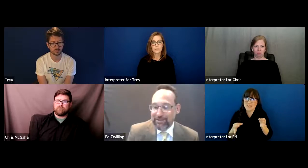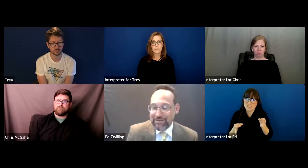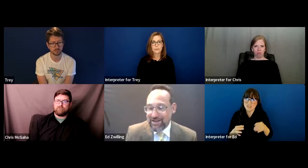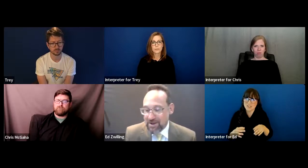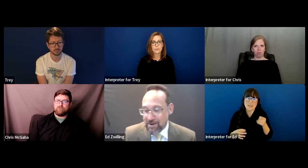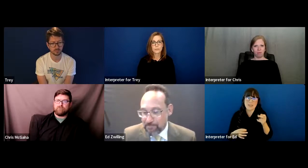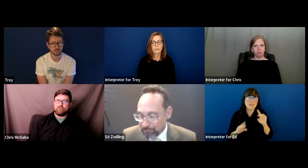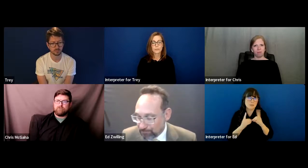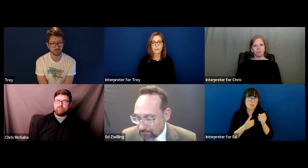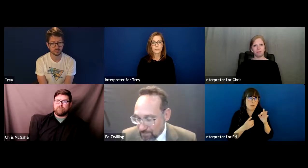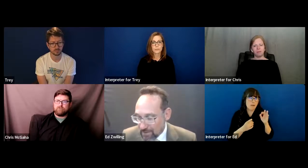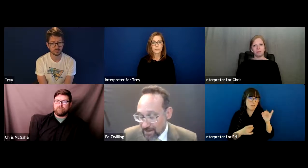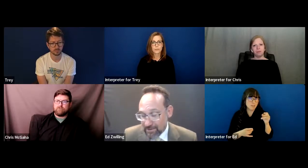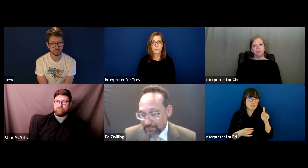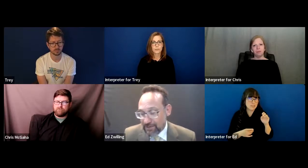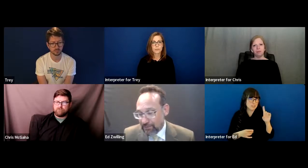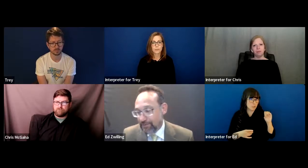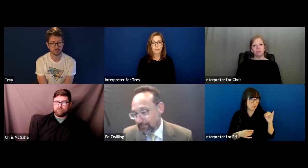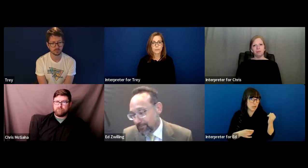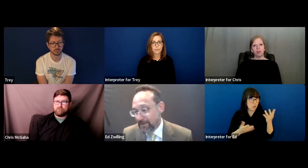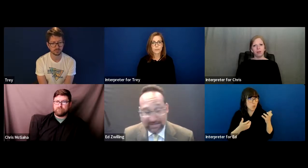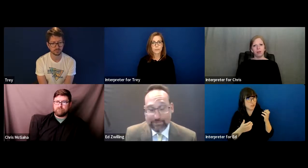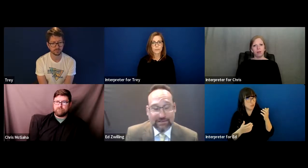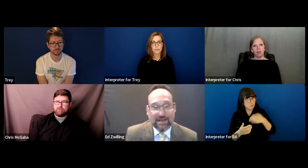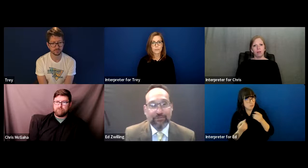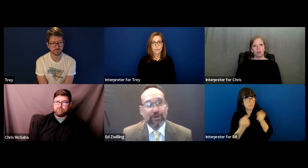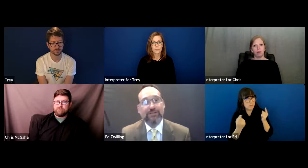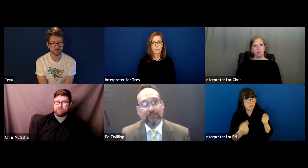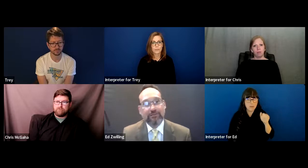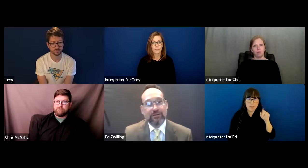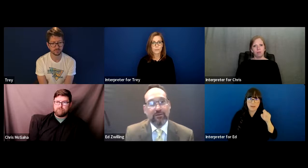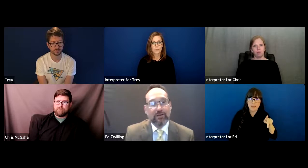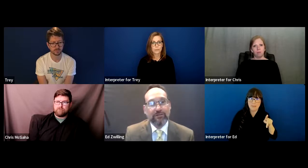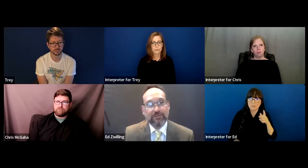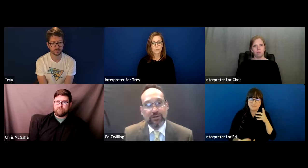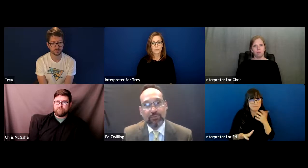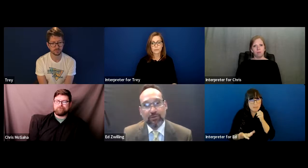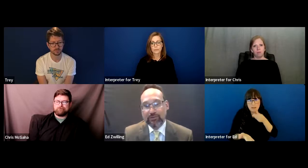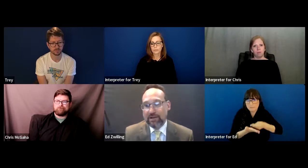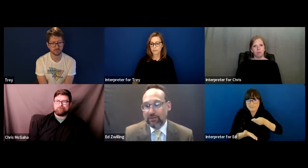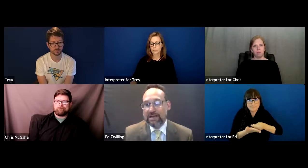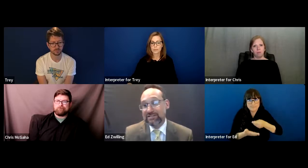But the ADAPT didn't have the budget to do an Eleventh Circuit appeals.